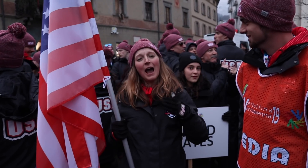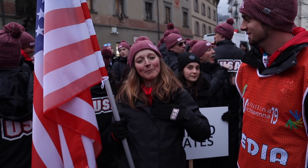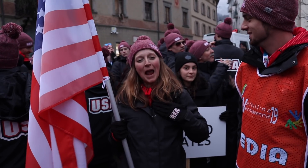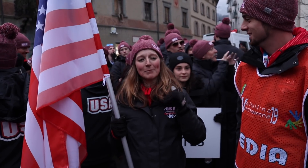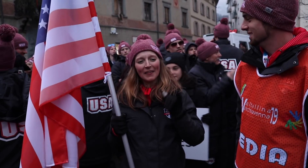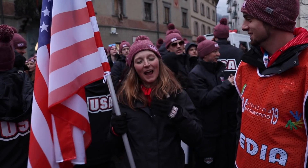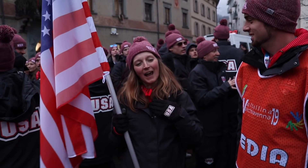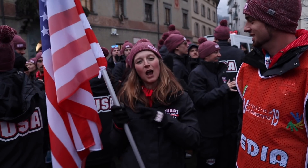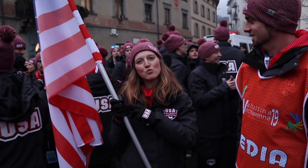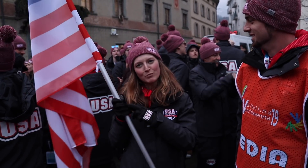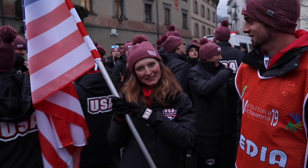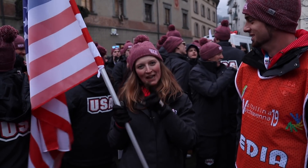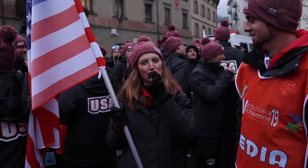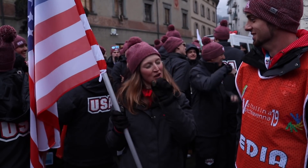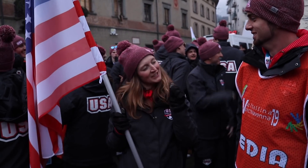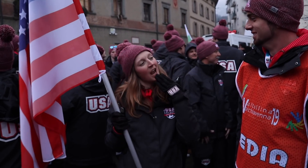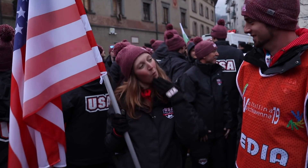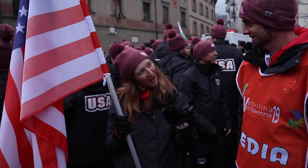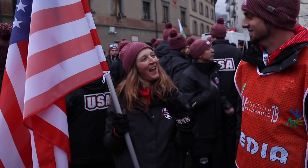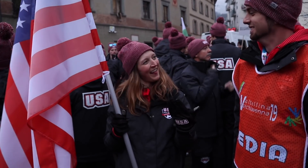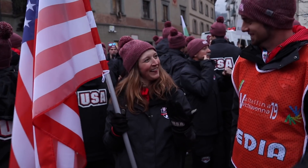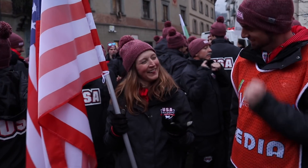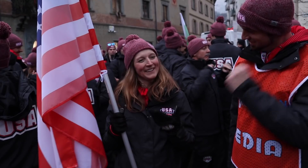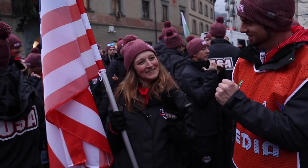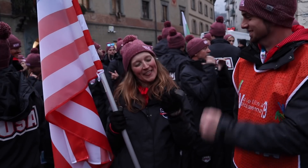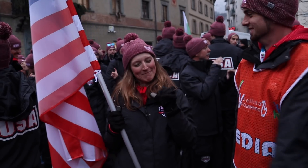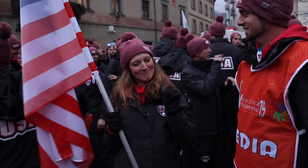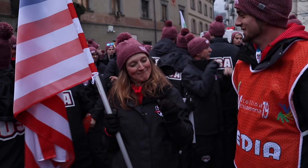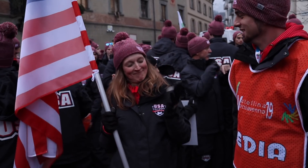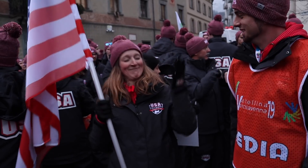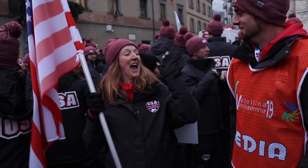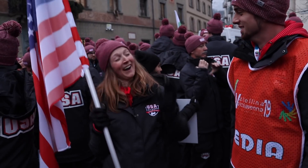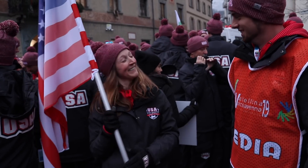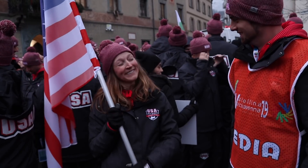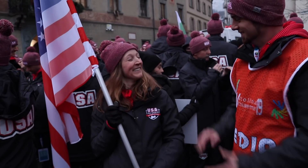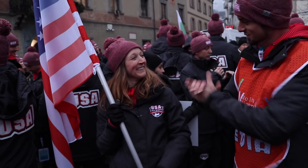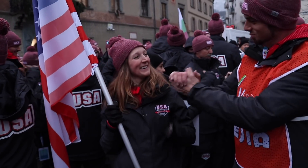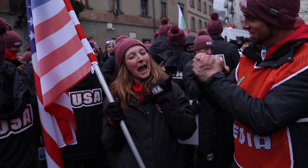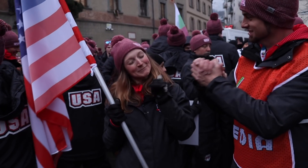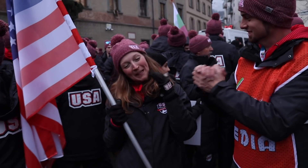I'm happy that I've represented the U.S. well. Congratulations!